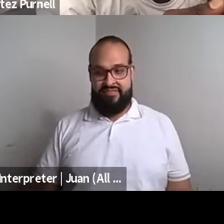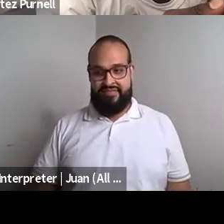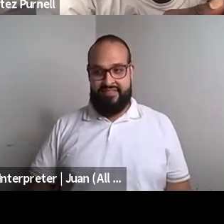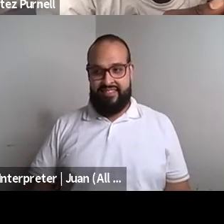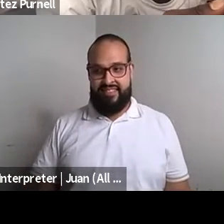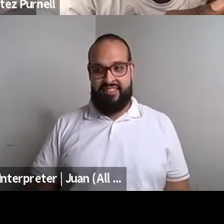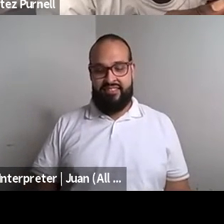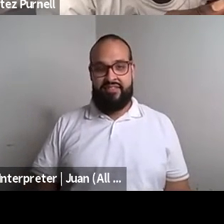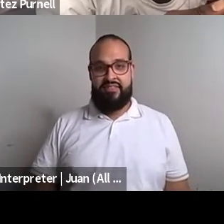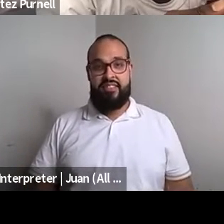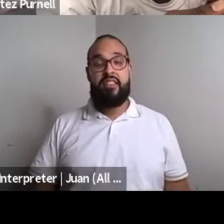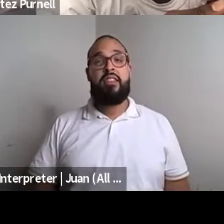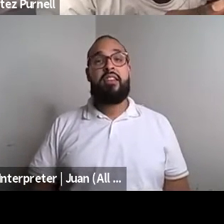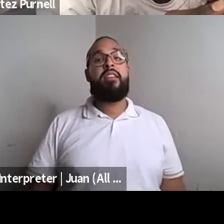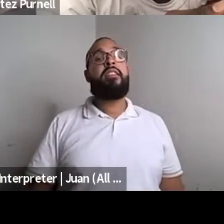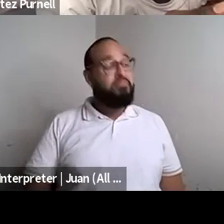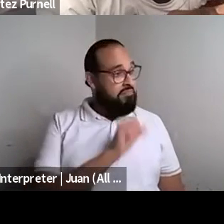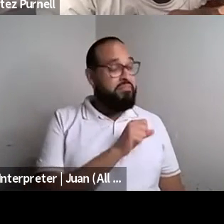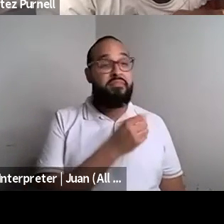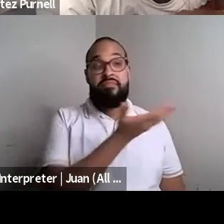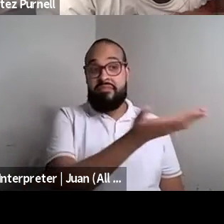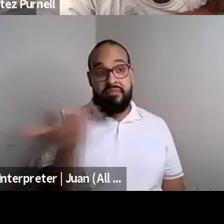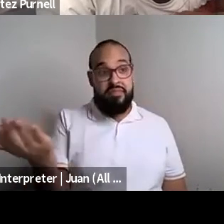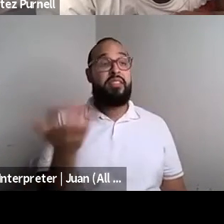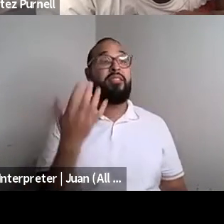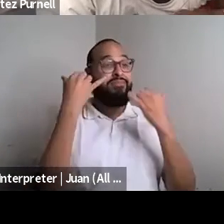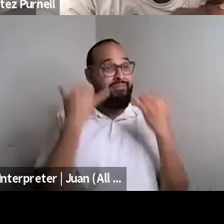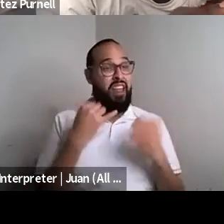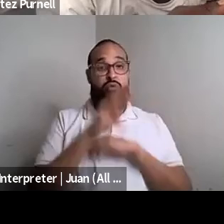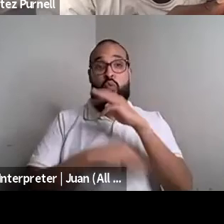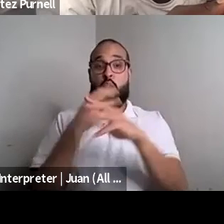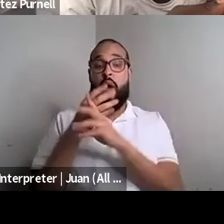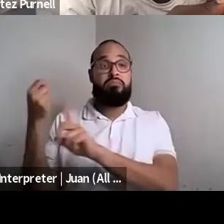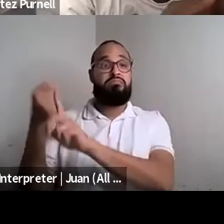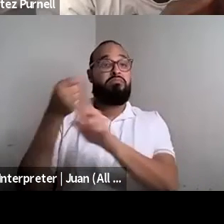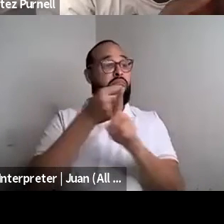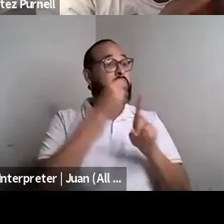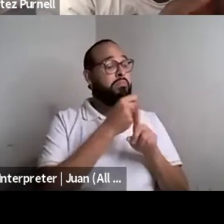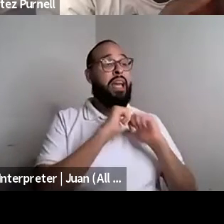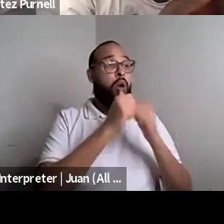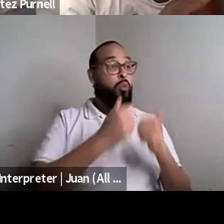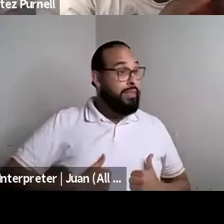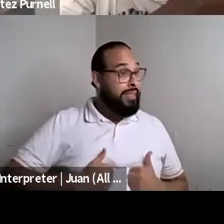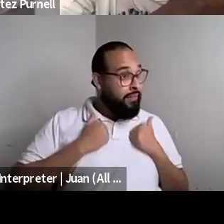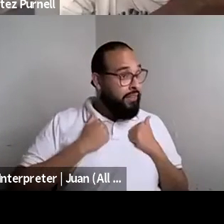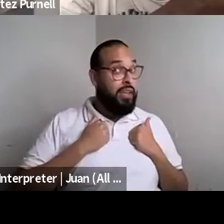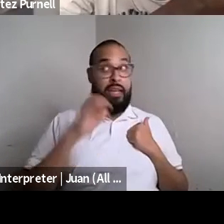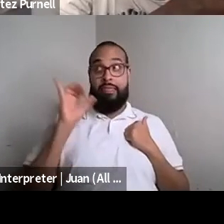Kenyon Farrow (he/him/his): Yeah, how are you living through the Kenyon Farrow (he/him/his): The current state of the world and how is it impacting your, your Kenyon Farrow (he/him/his): Work are designed to work as a writer and perform